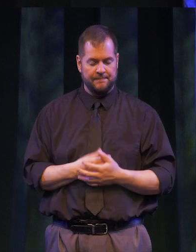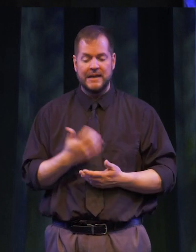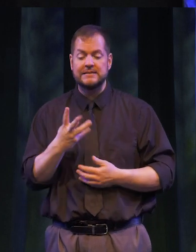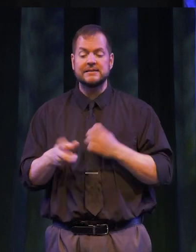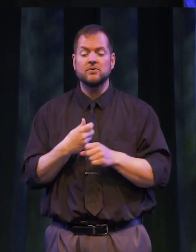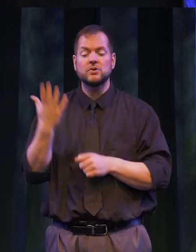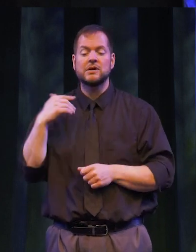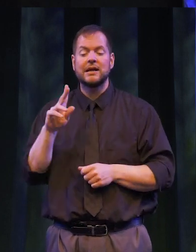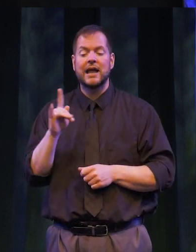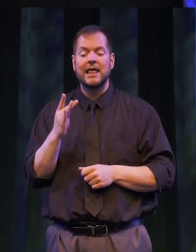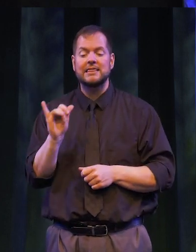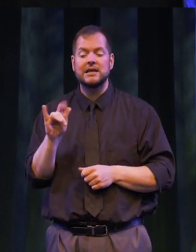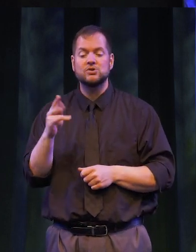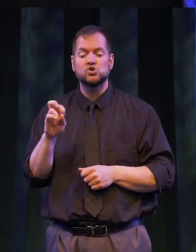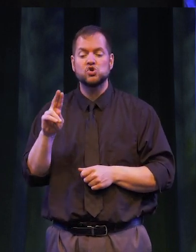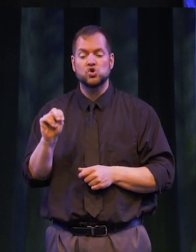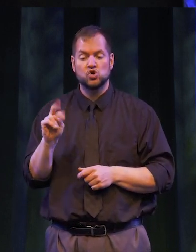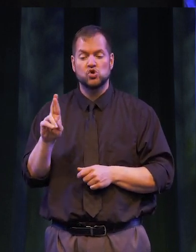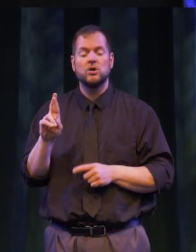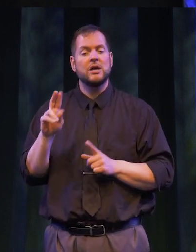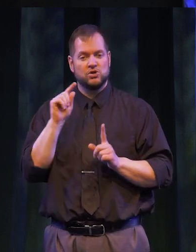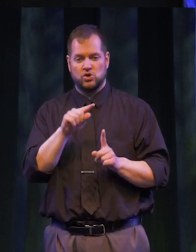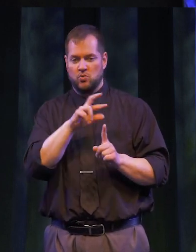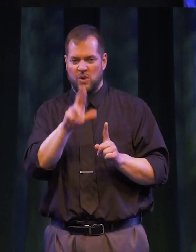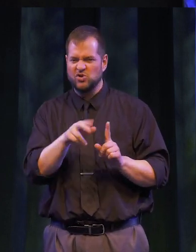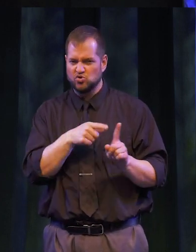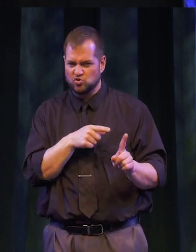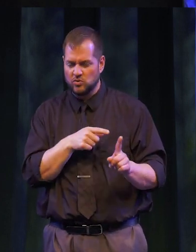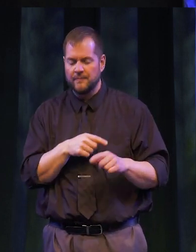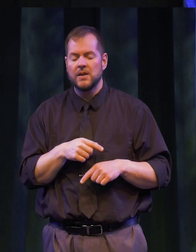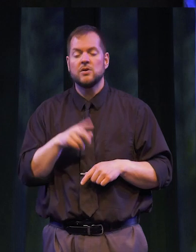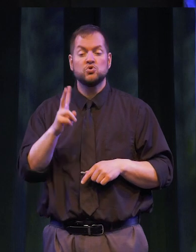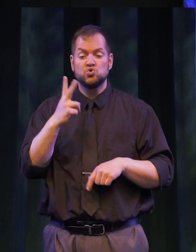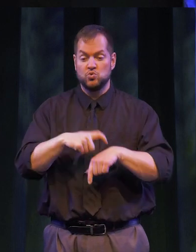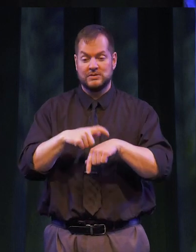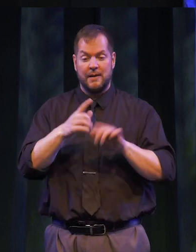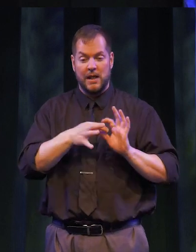A number of years ago Cathy Turner, who is a Rochester native and two-time Olympic gold